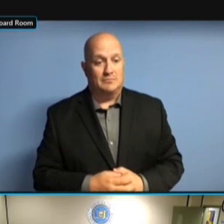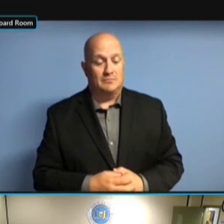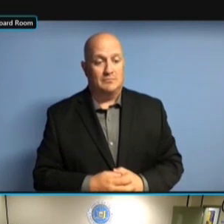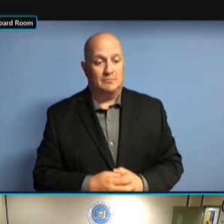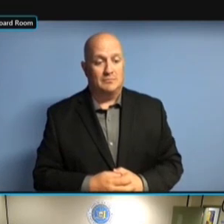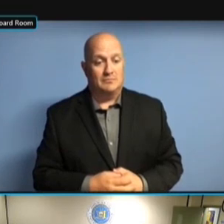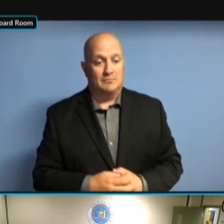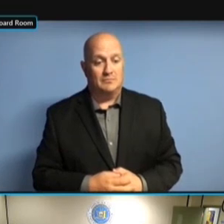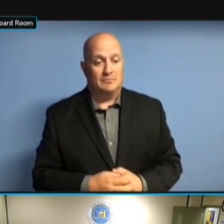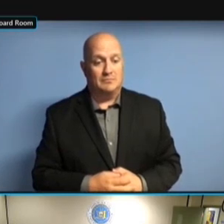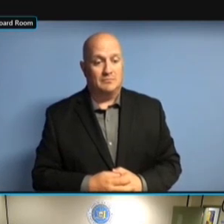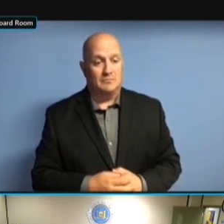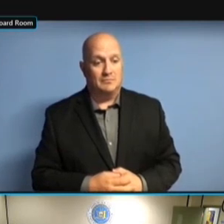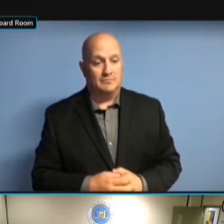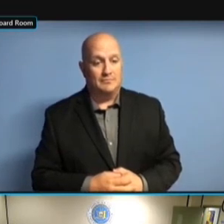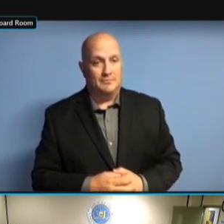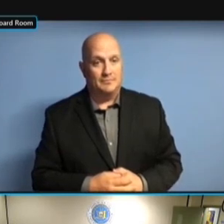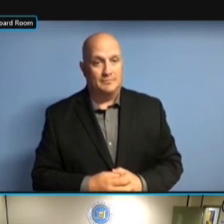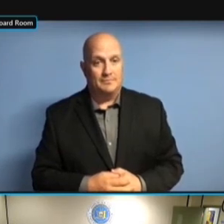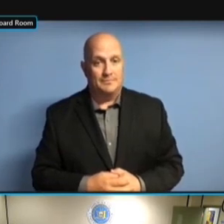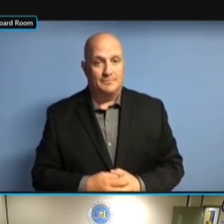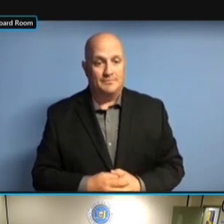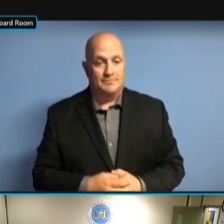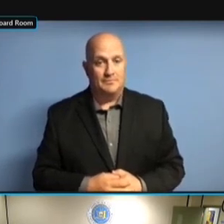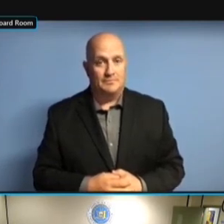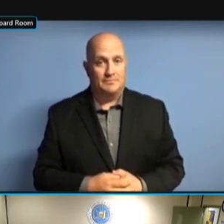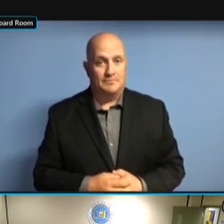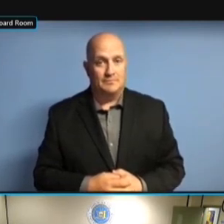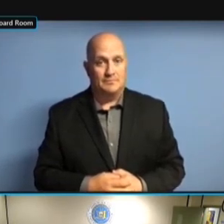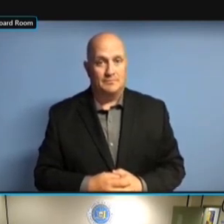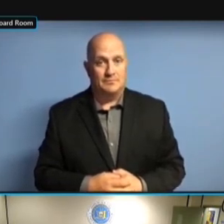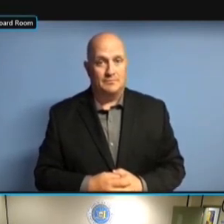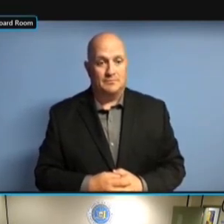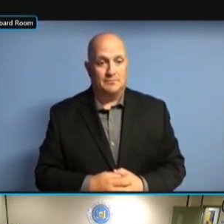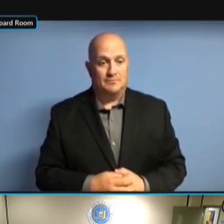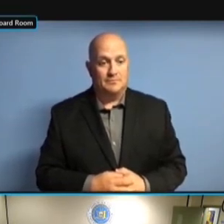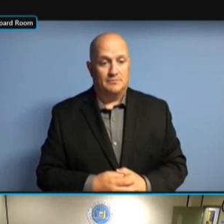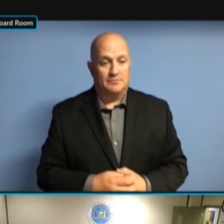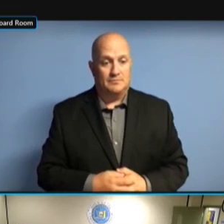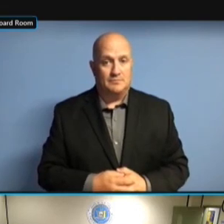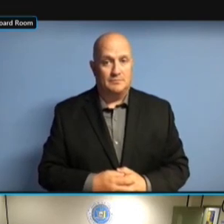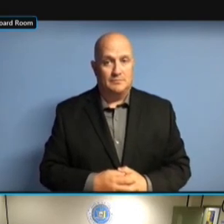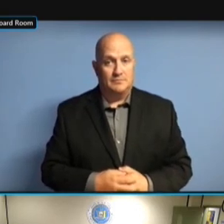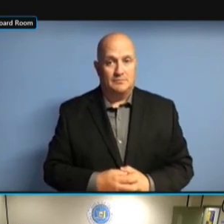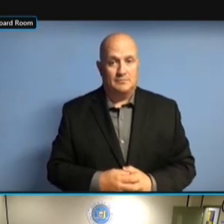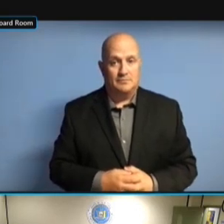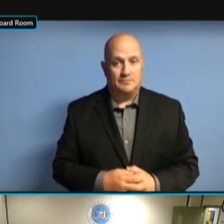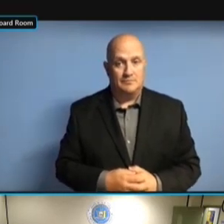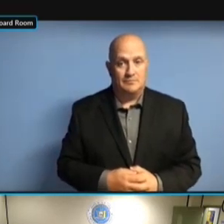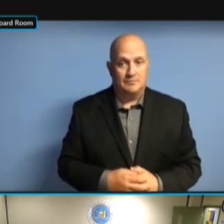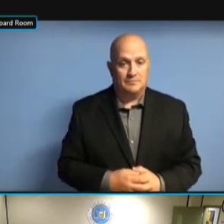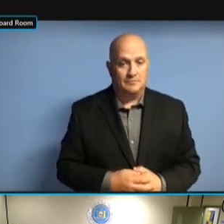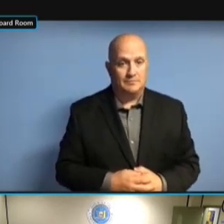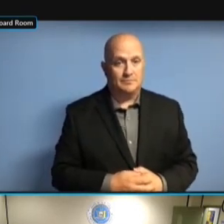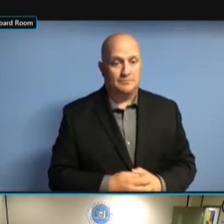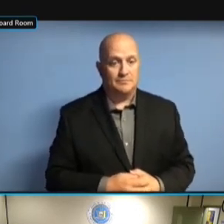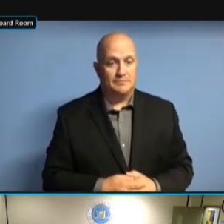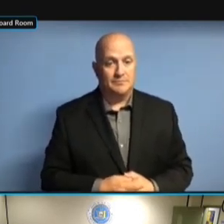SO I APPRECIATE YOU DOING WHAT SO I APPRECIATE YOU DOING WHAT YOU'RE SO I APPRECIATE YOU DOING WHAT YOU'RE DOING. YOU'RE DOING. YOU'RE DOING. >> YOU'RE DOING. >> GREAT. GREAT. GREAT. >> GREAT. >> ANYTHING GREAT. >> ANYTHING ELSE? ANYTHING ELSE? ANYTHING ELSE? >> ANYTHING ELSE? >> I